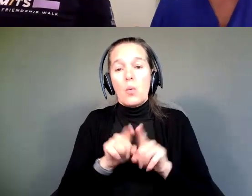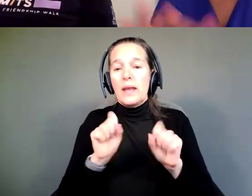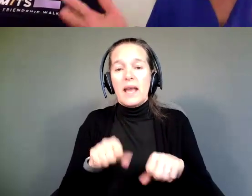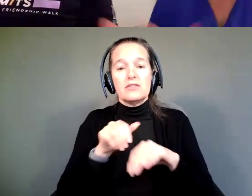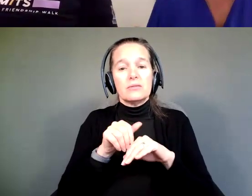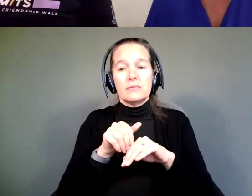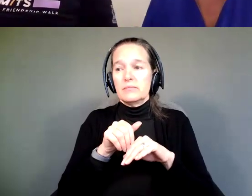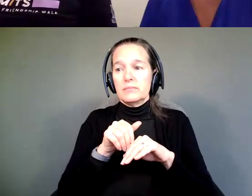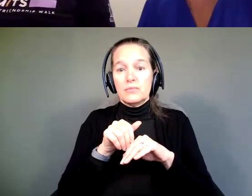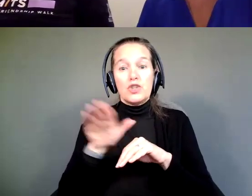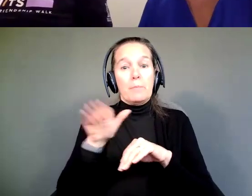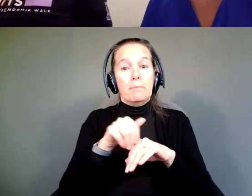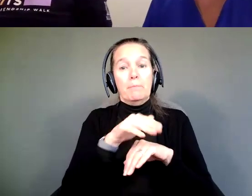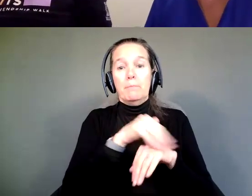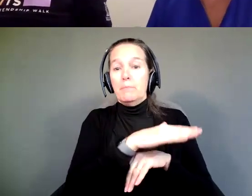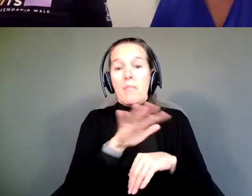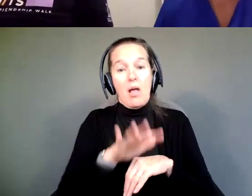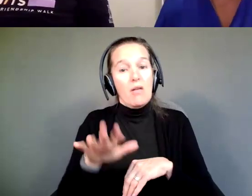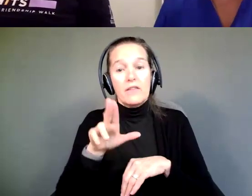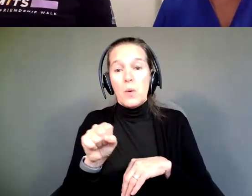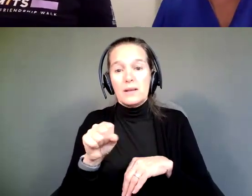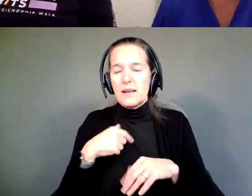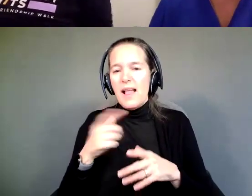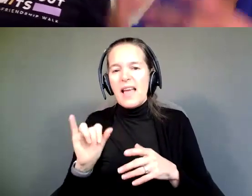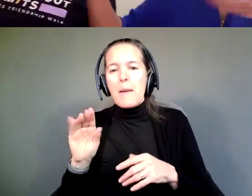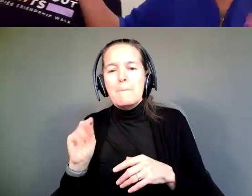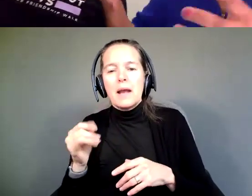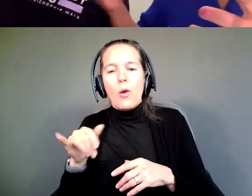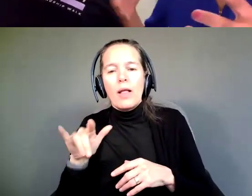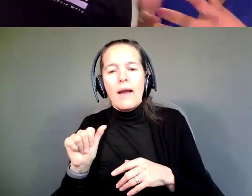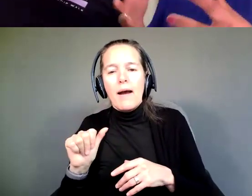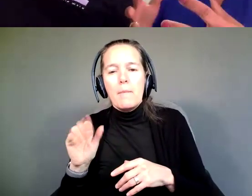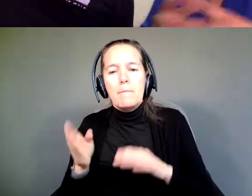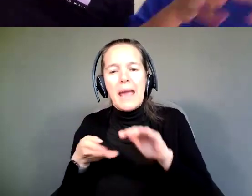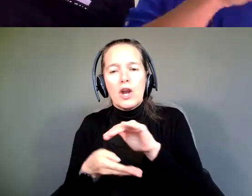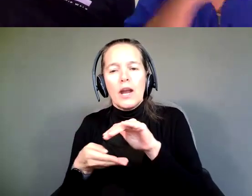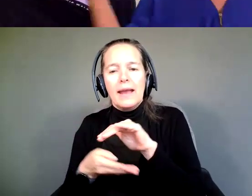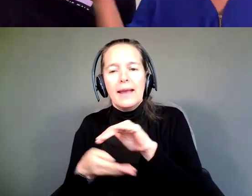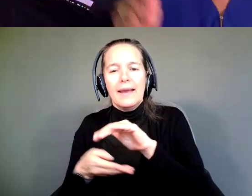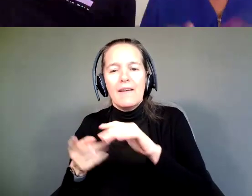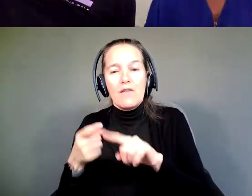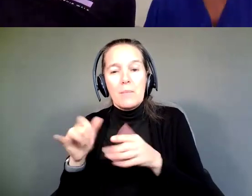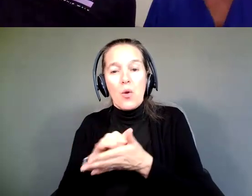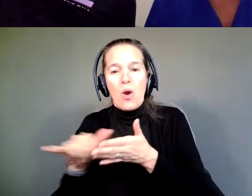I hate to mention Magnolia Bakery out of New York, but my God, I want to be like them, be able to ship my banana cream pudding nationwide,